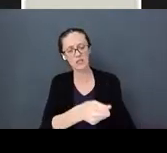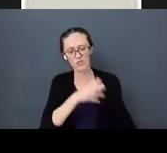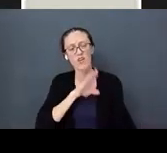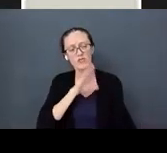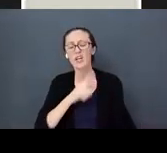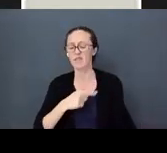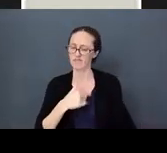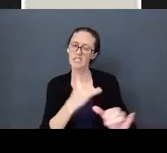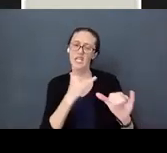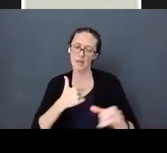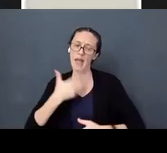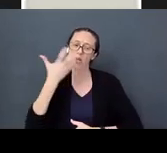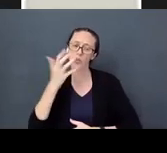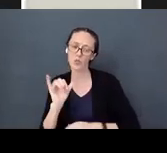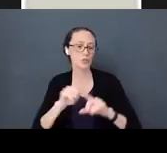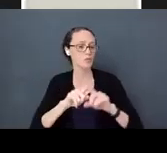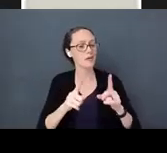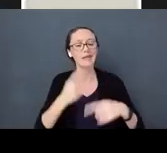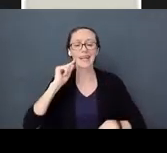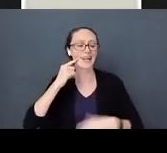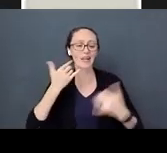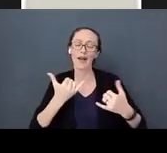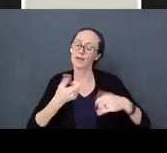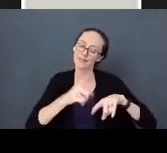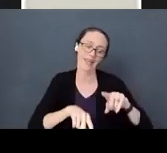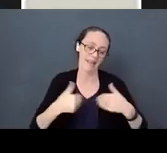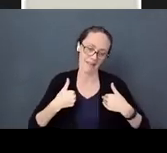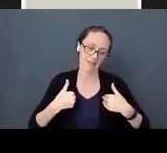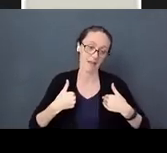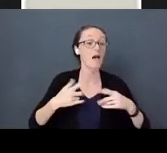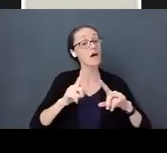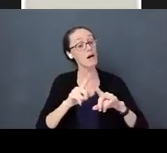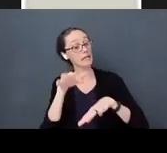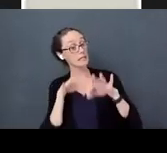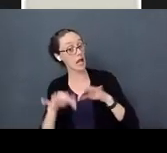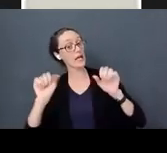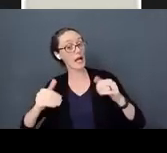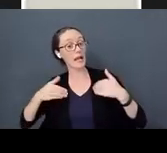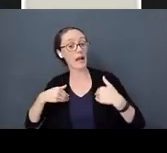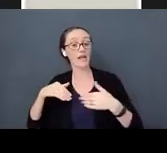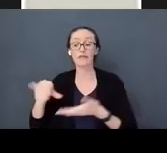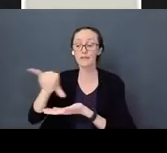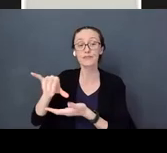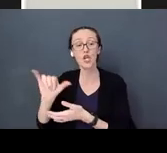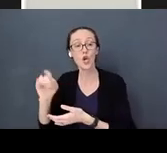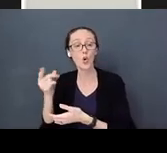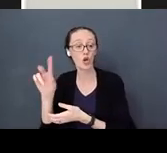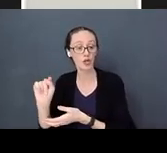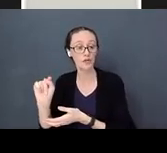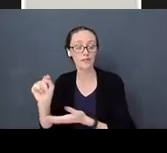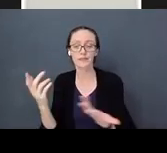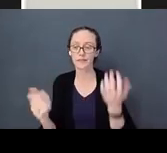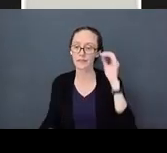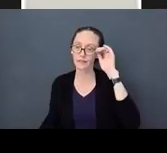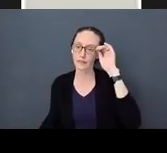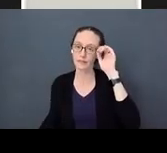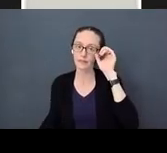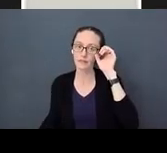but we can't have candy right now. Instead, we can have yogurt." Recognize where those